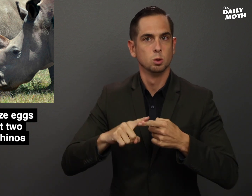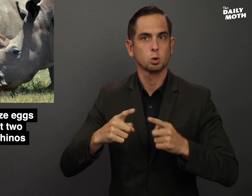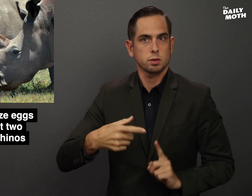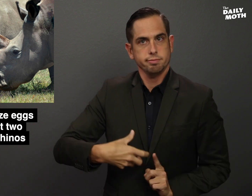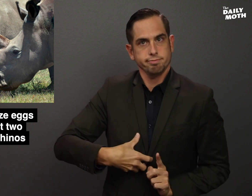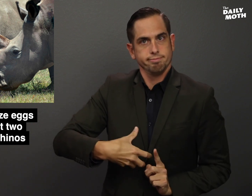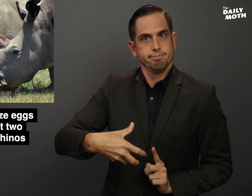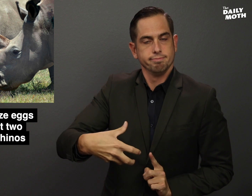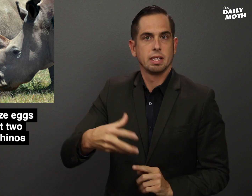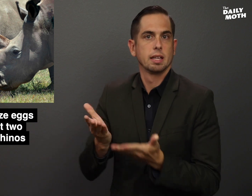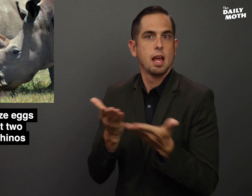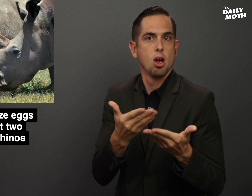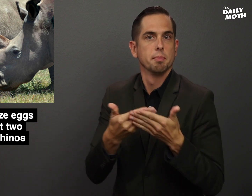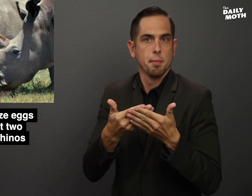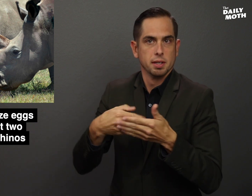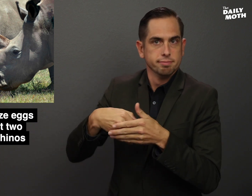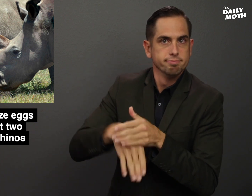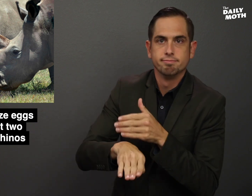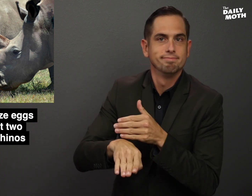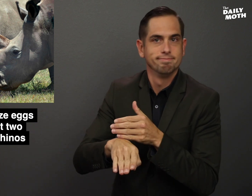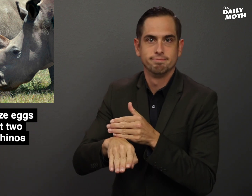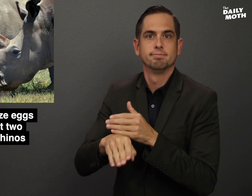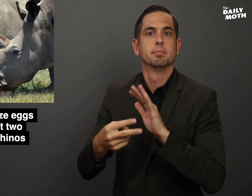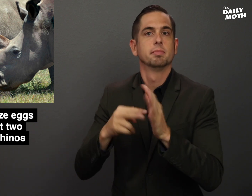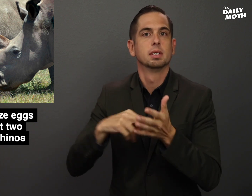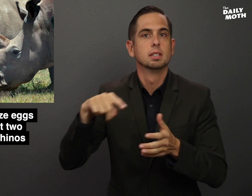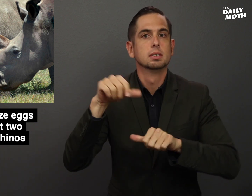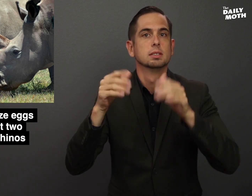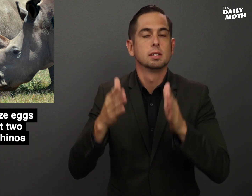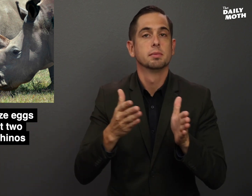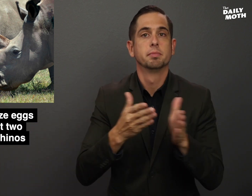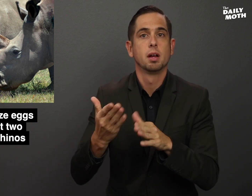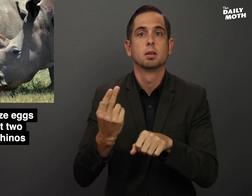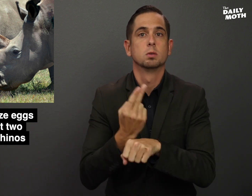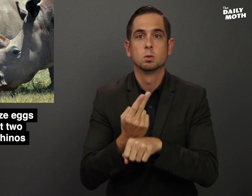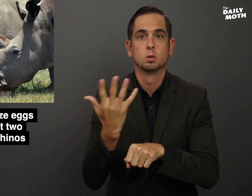carrying a baby to term, so scientists plan to use